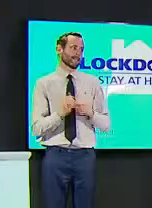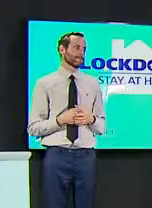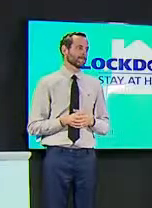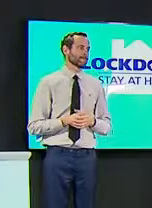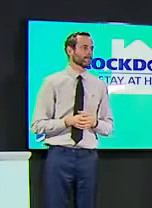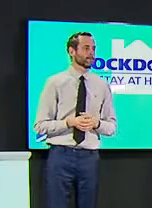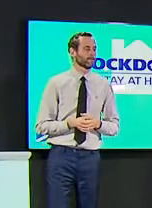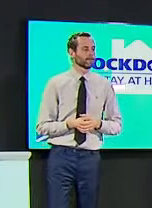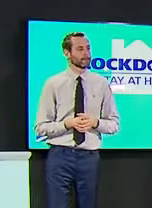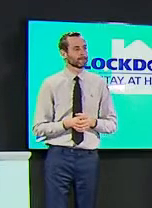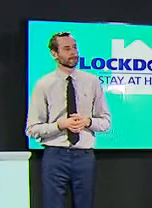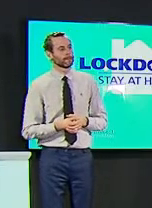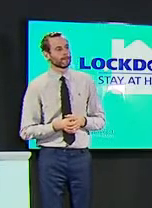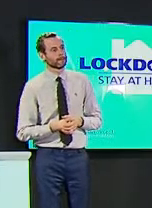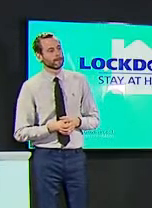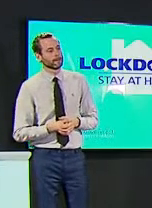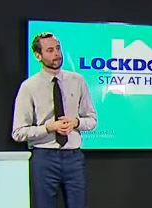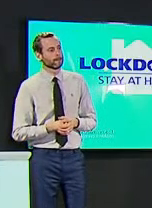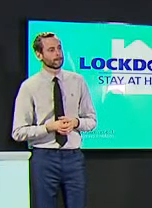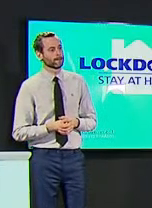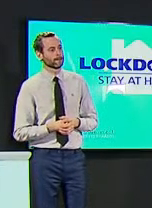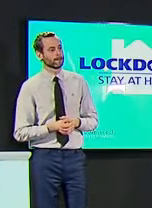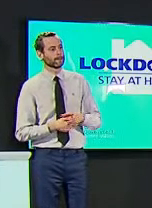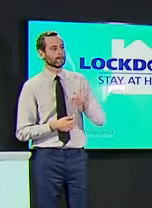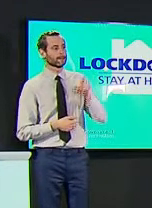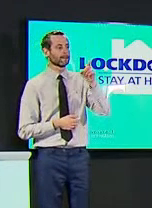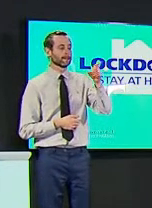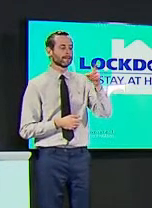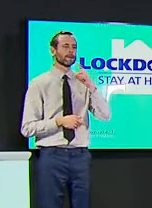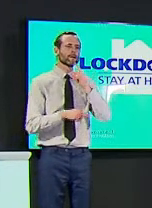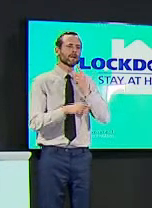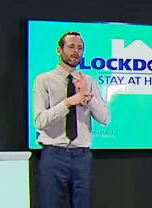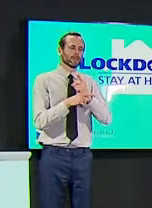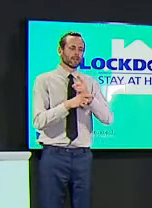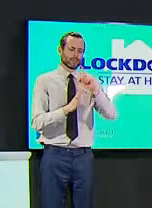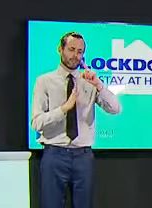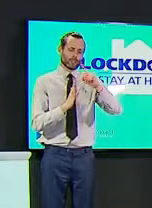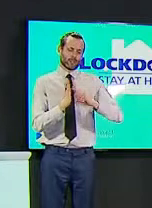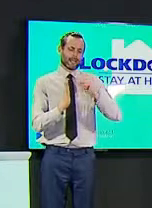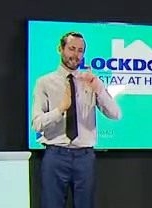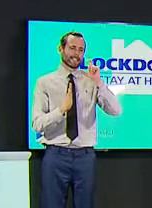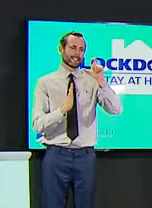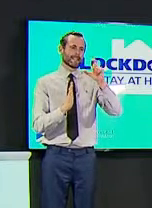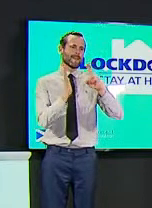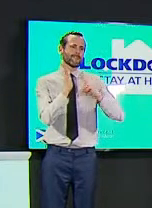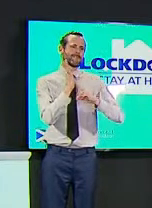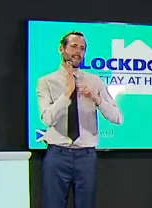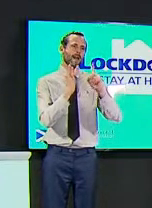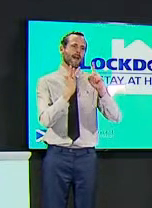secretary you mentioned that the latest jcvi uh recommendation on the vaccination program by age